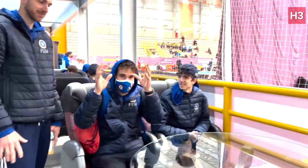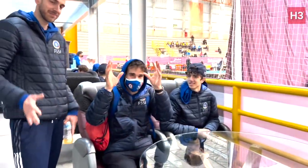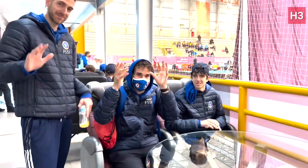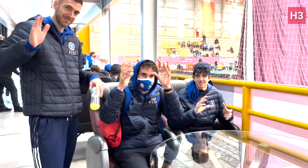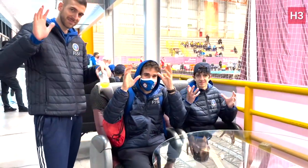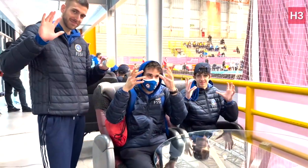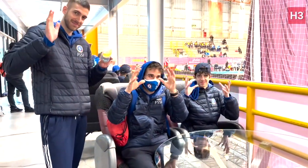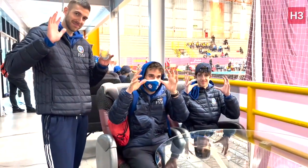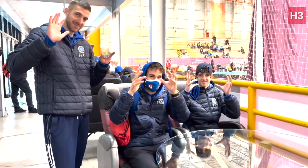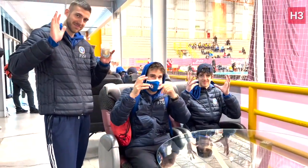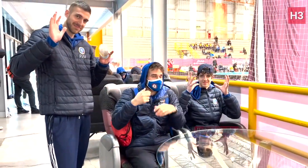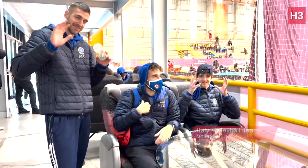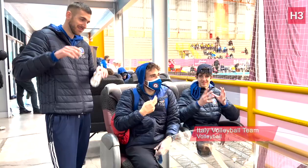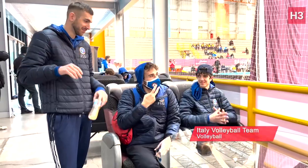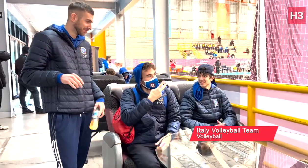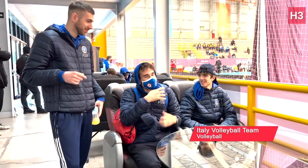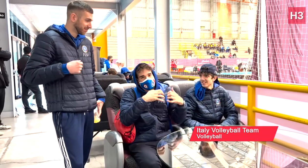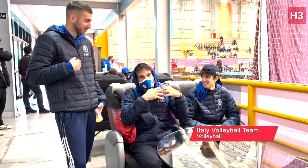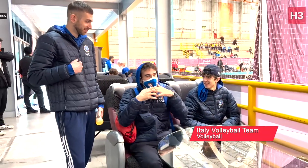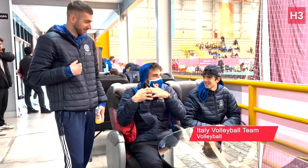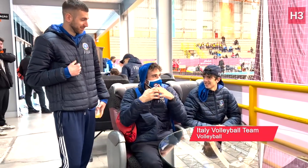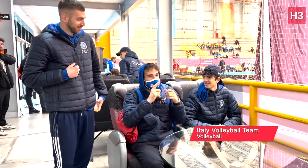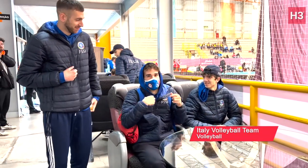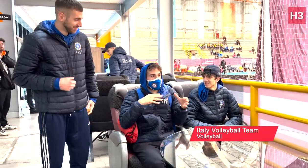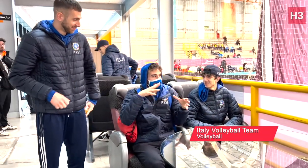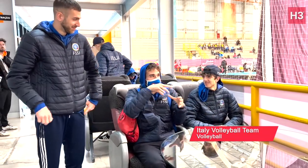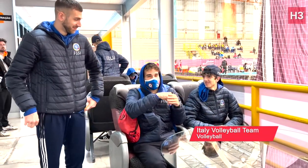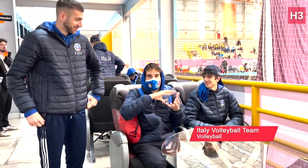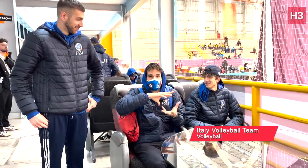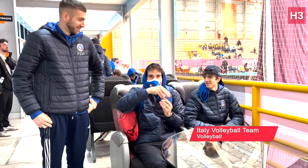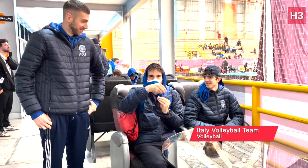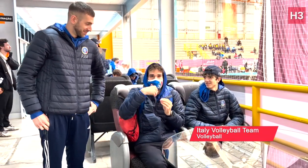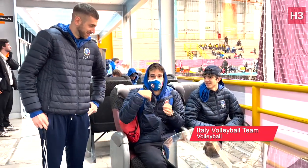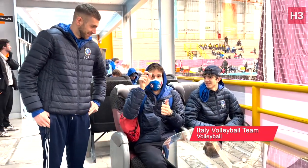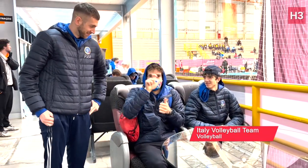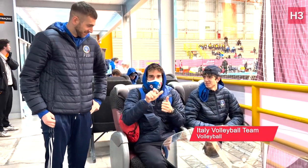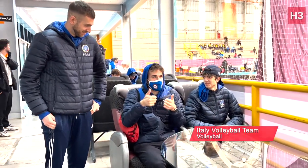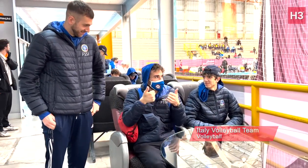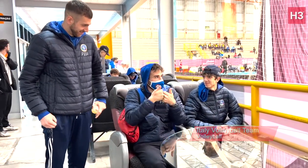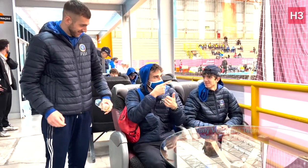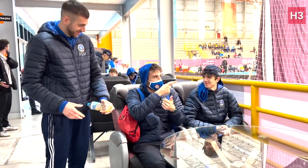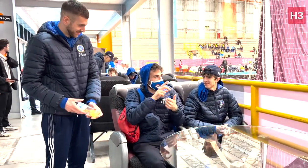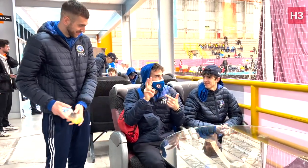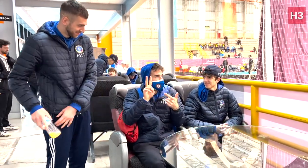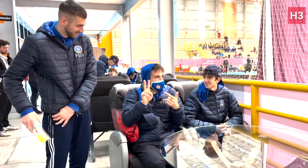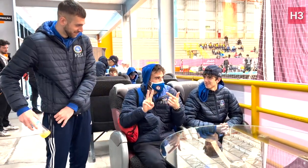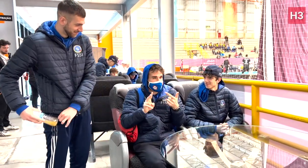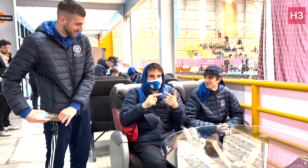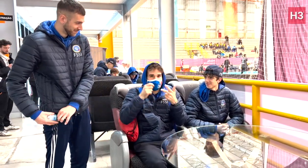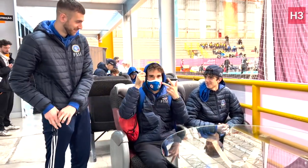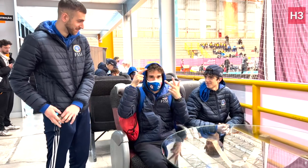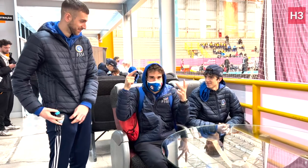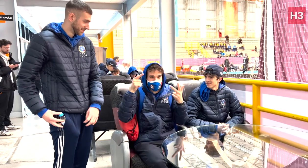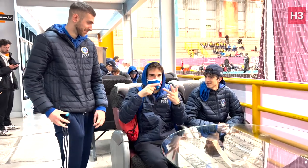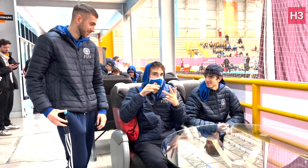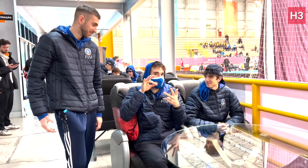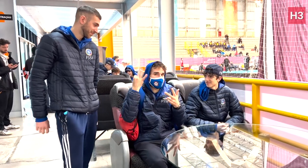Hello! I'm watching the match now. We're an Italian team. We're playing against Venezuela,